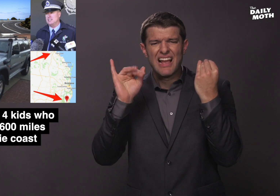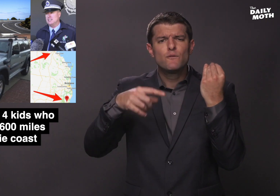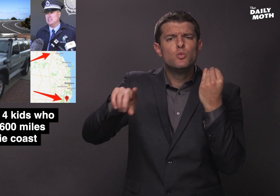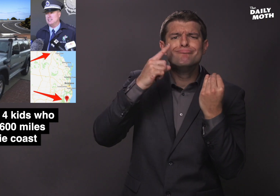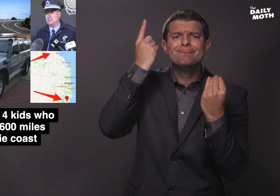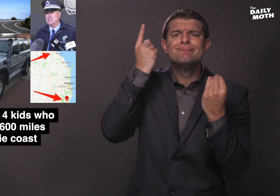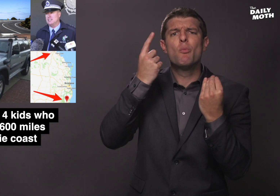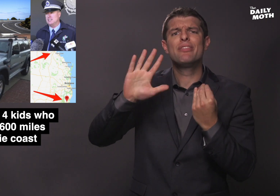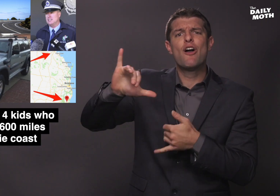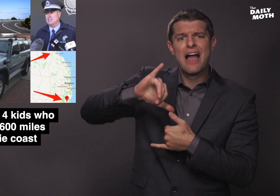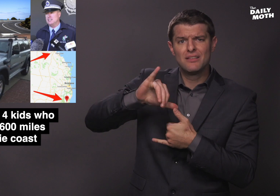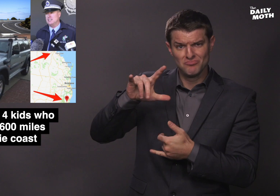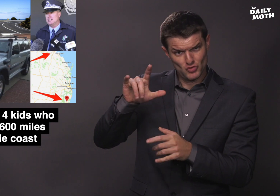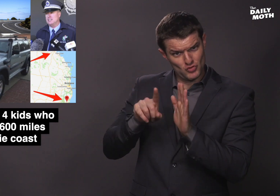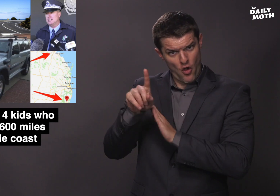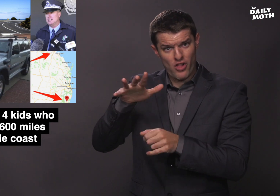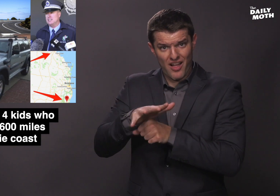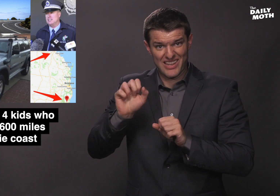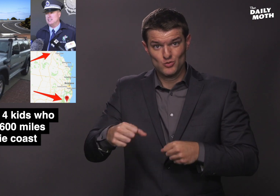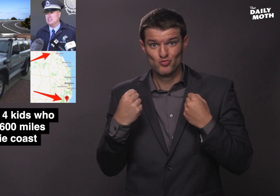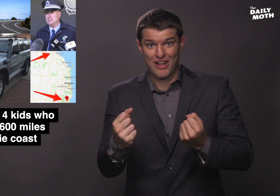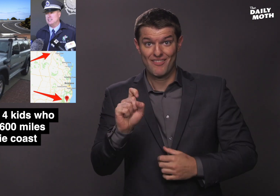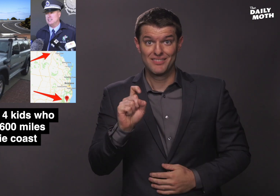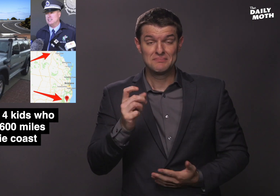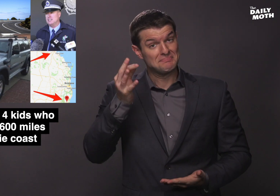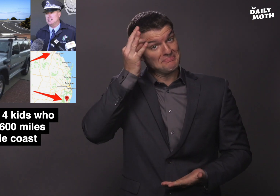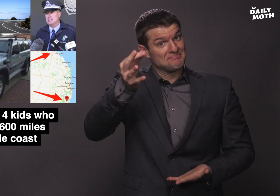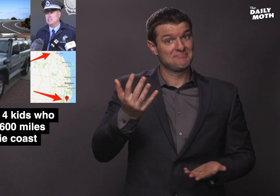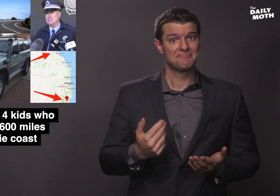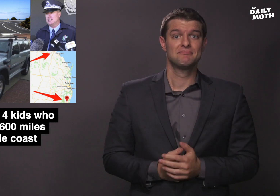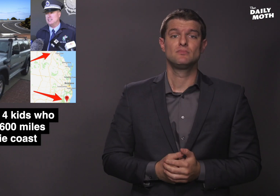you were wondering if they were tall enough to drive.